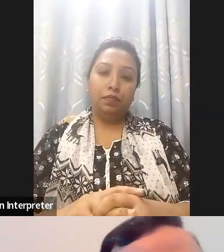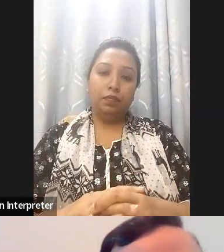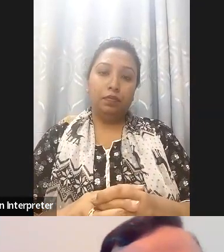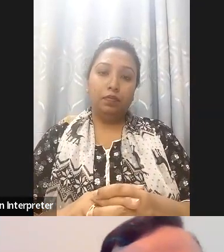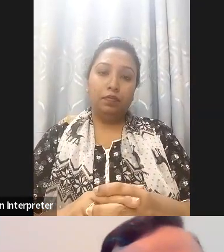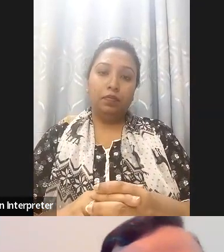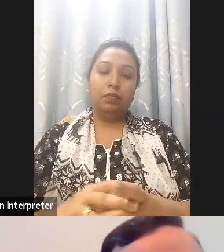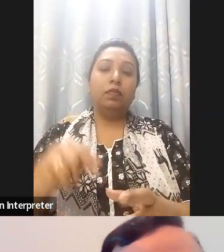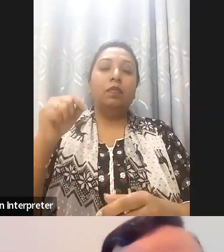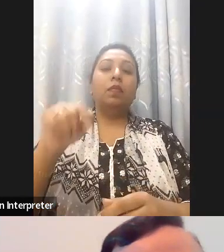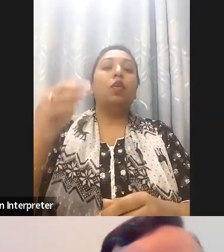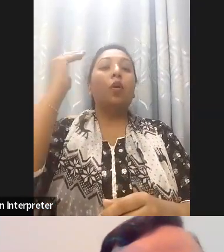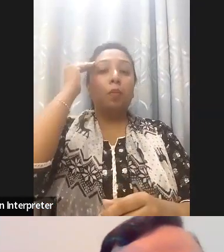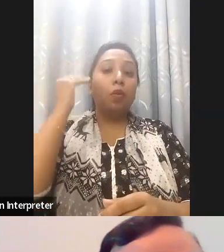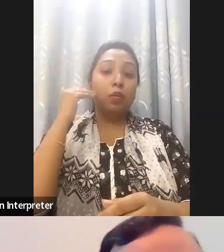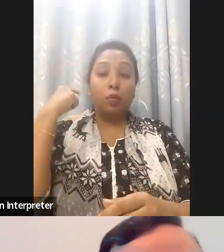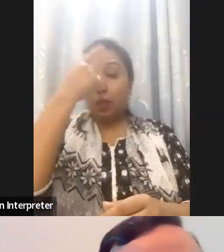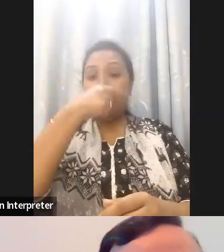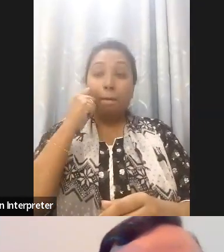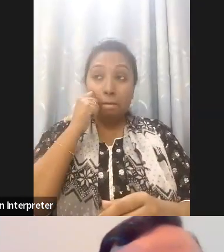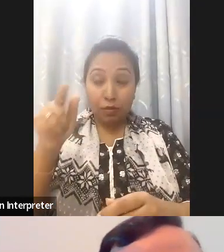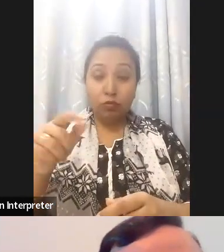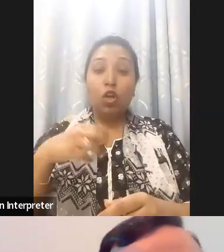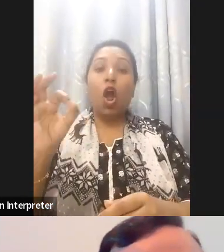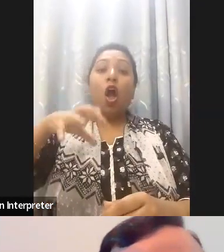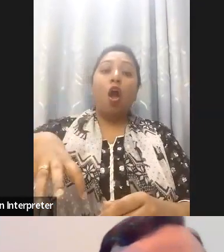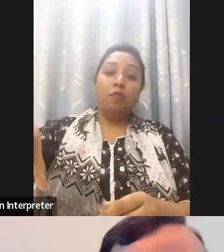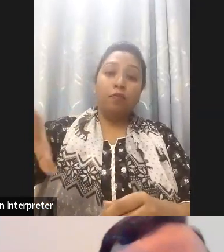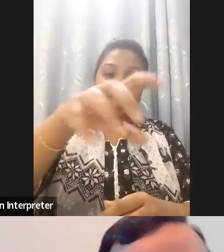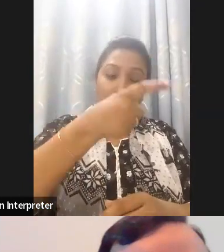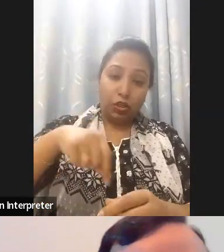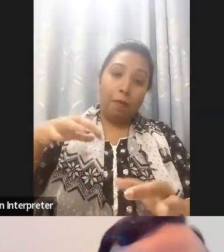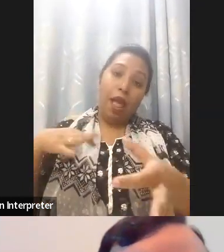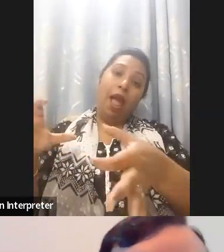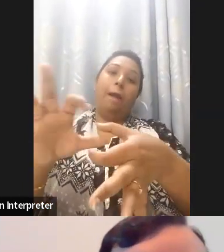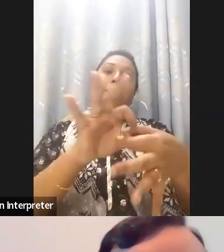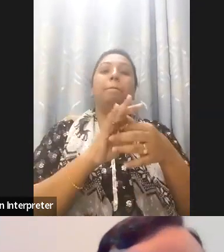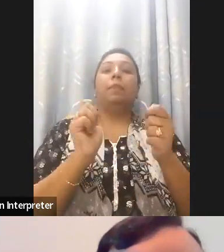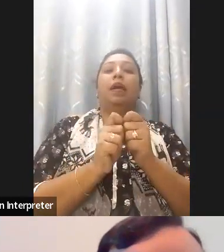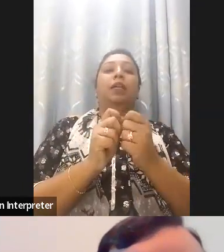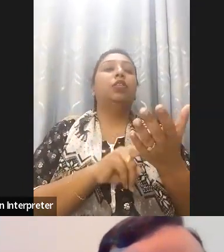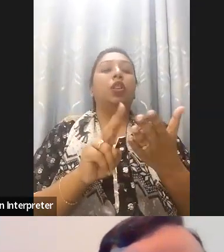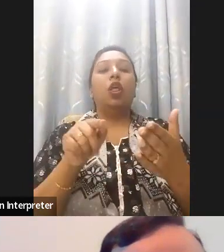with disabilities and persons with disabilities on the individual level are involved in decision